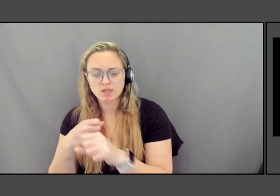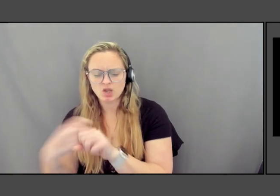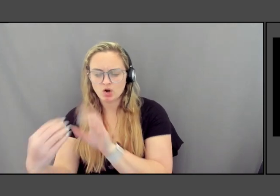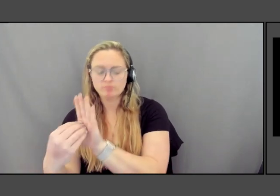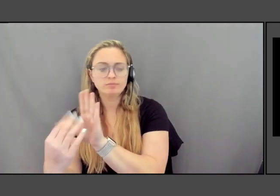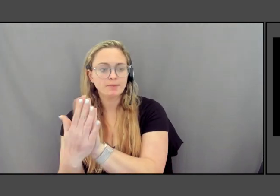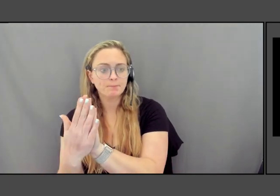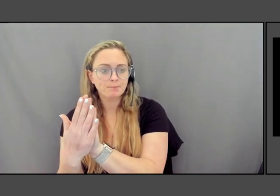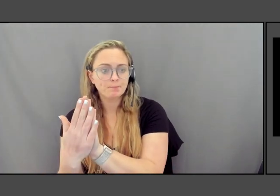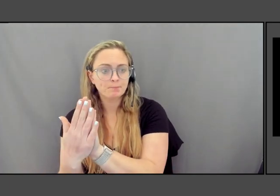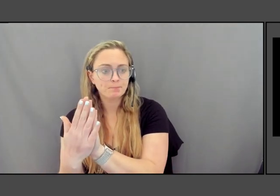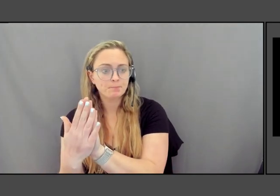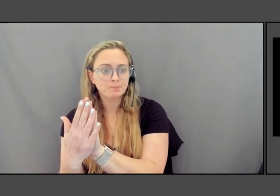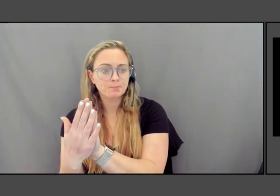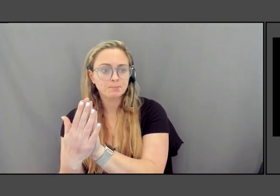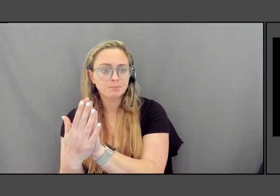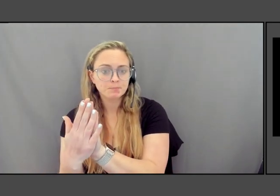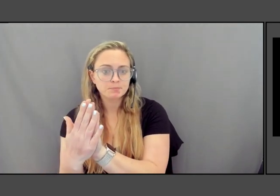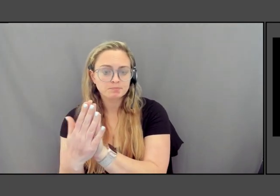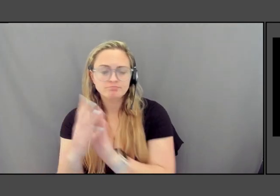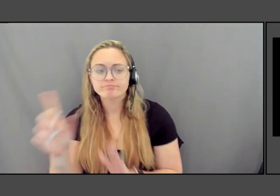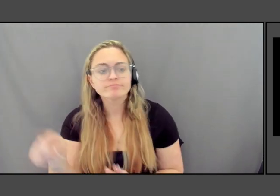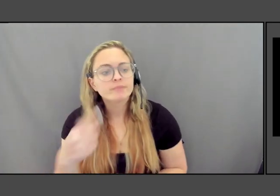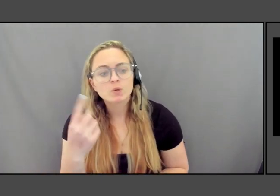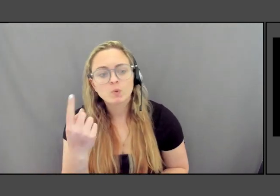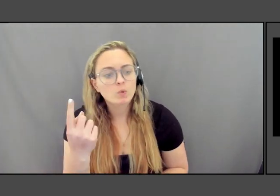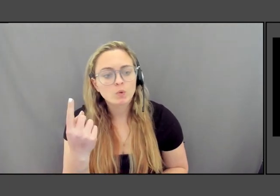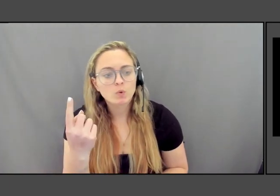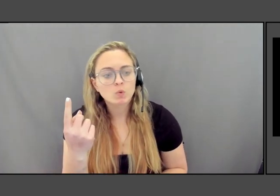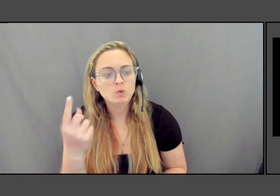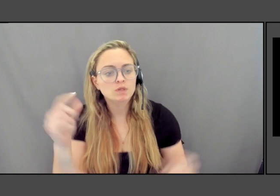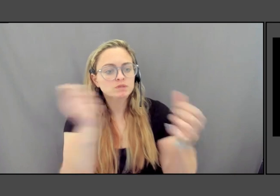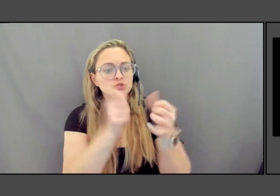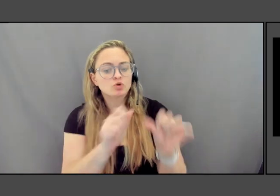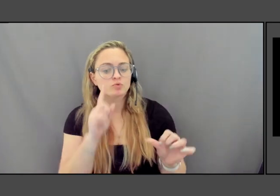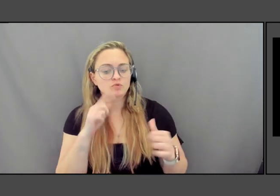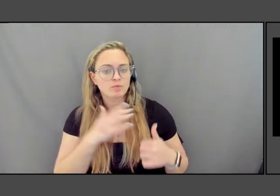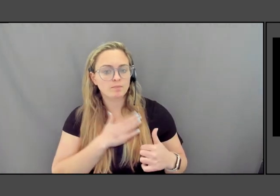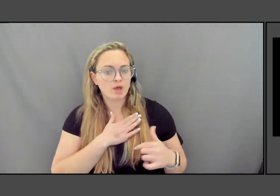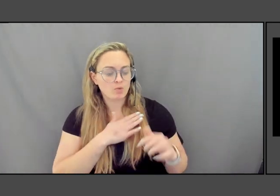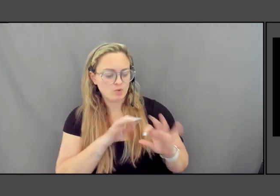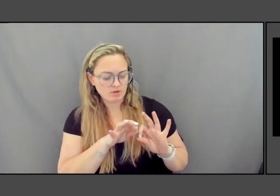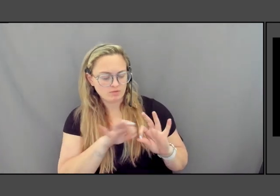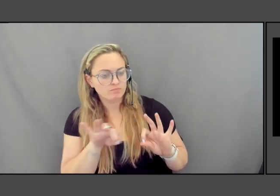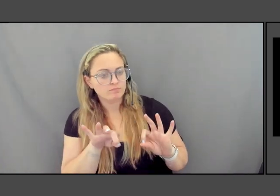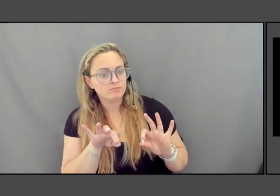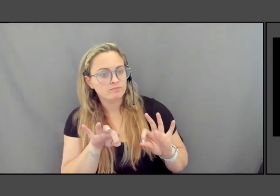And it's the only sculpture of mine with the footnote and you're going to love why.